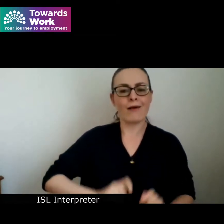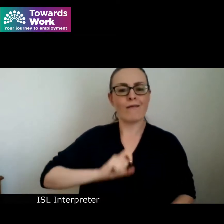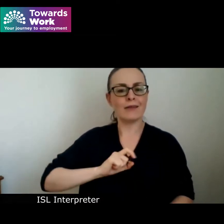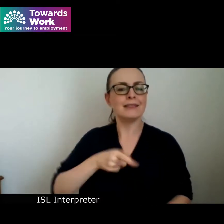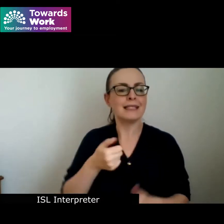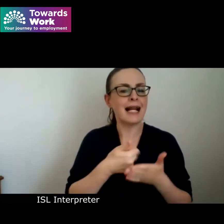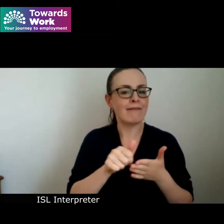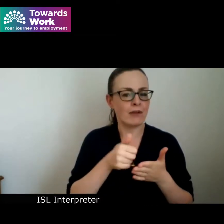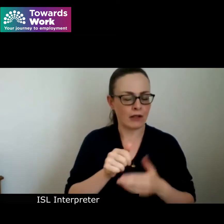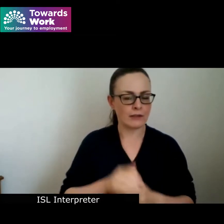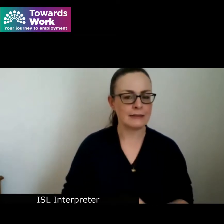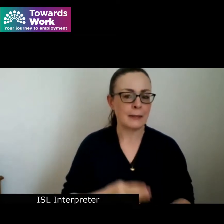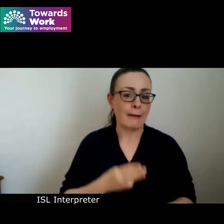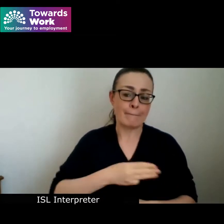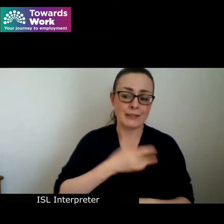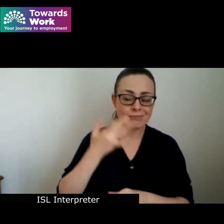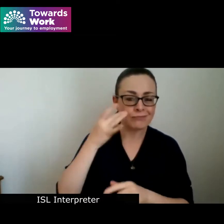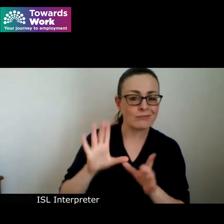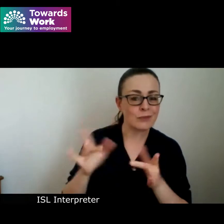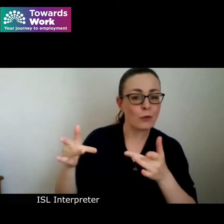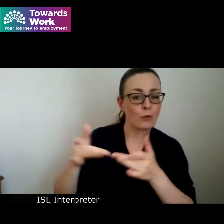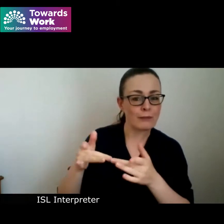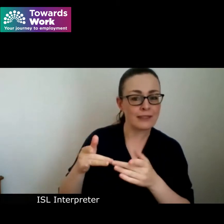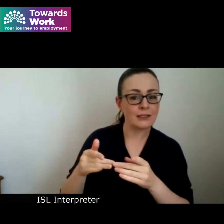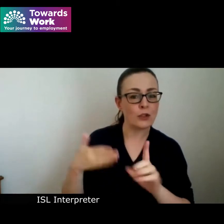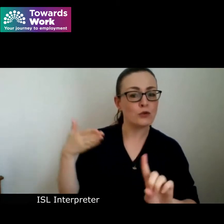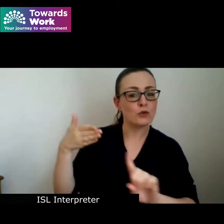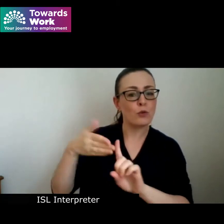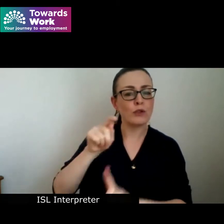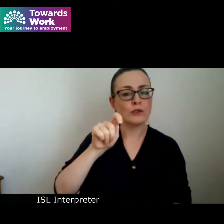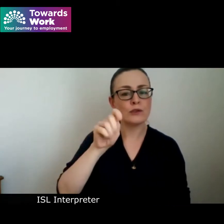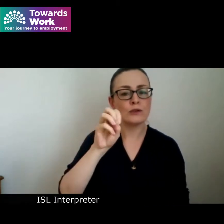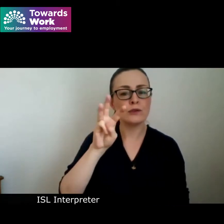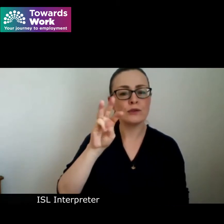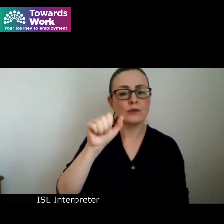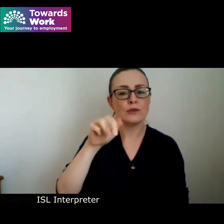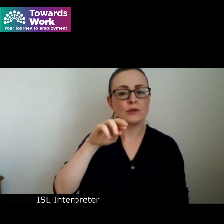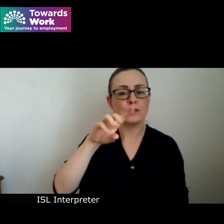Please do visit our website towardswork.ie to register for this training and our other events.